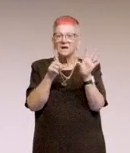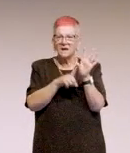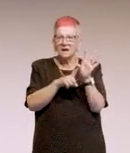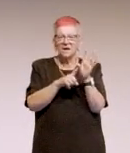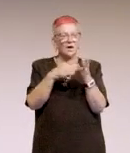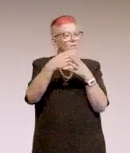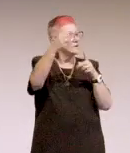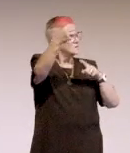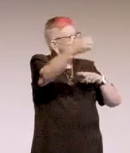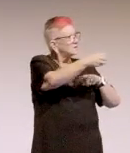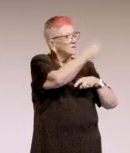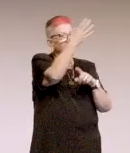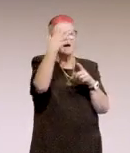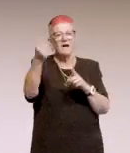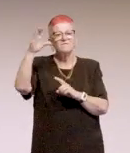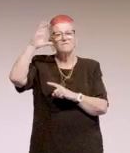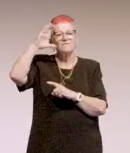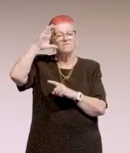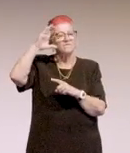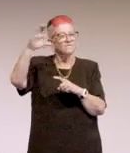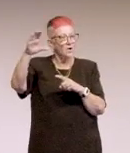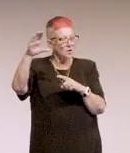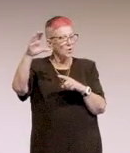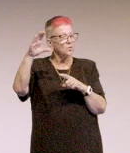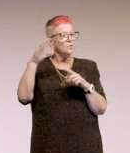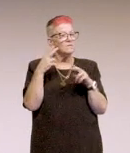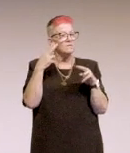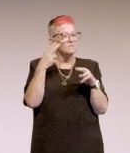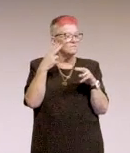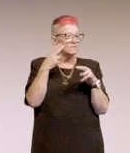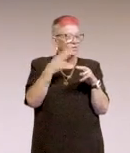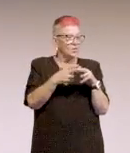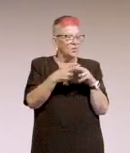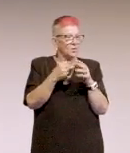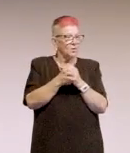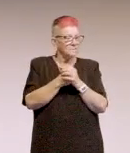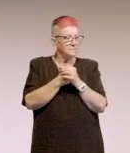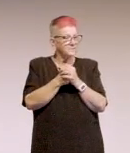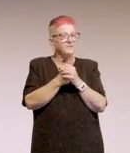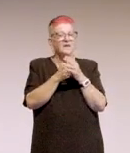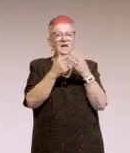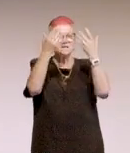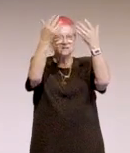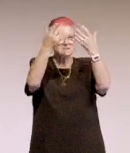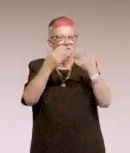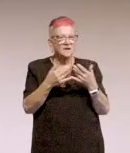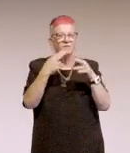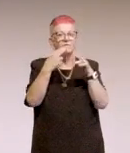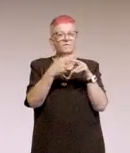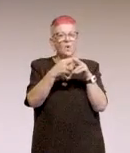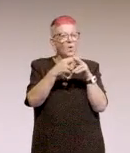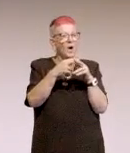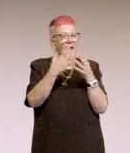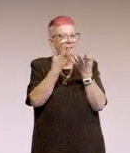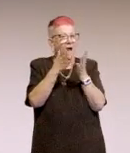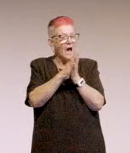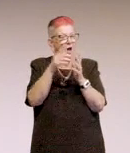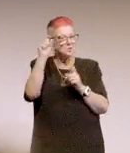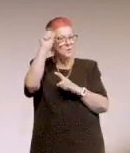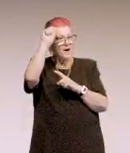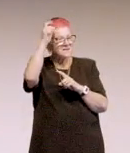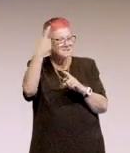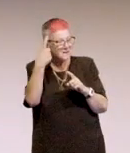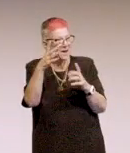pictures, photographs of statistics for cognitive, motor, et cetera.